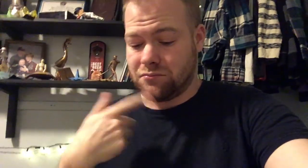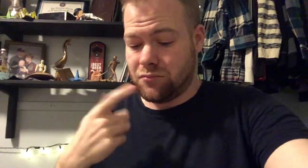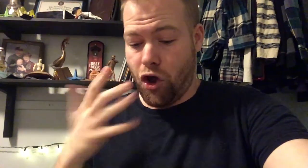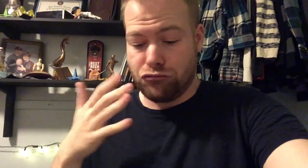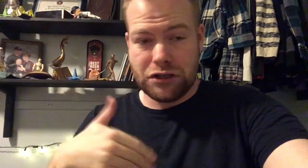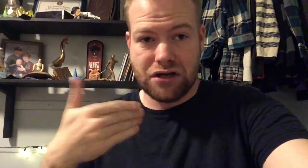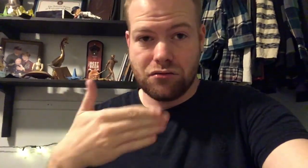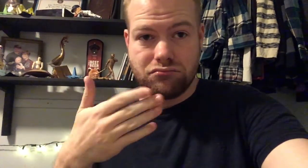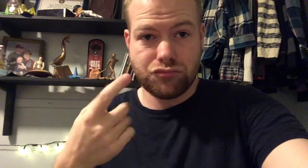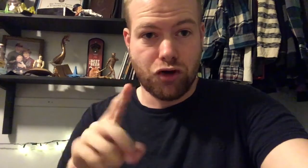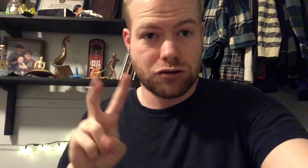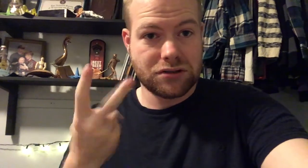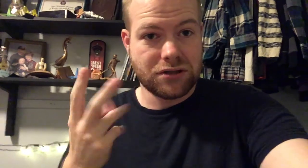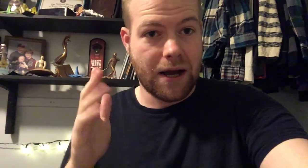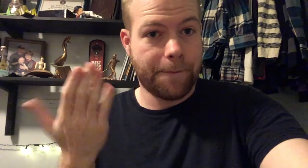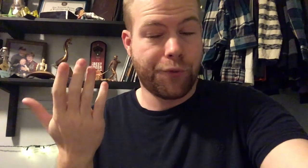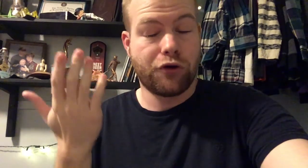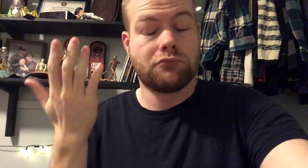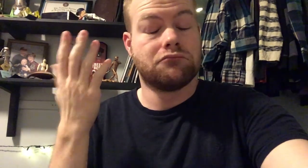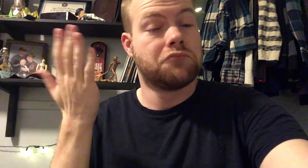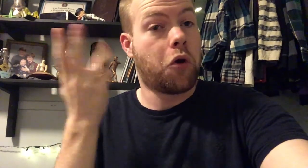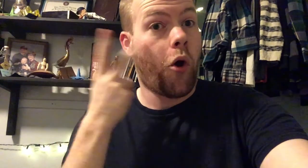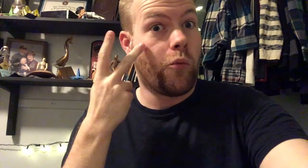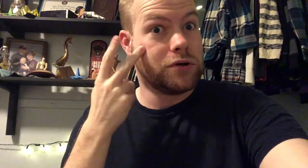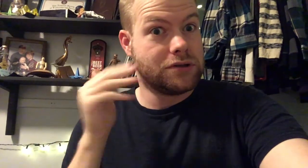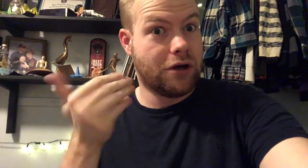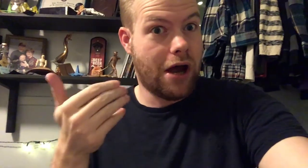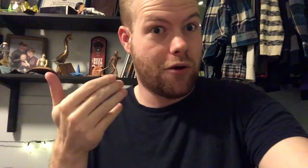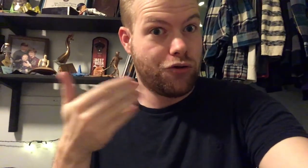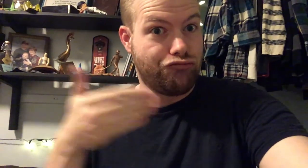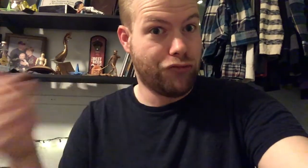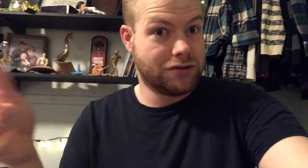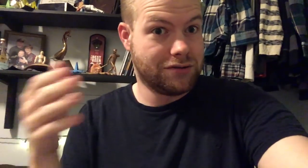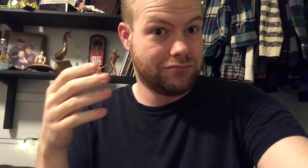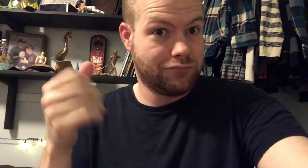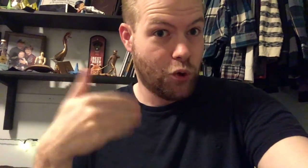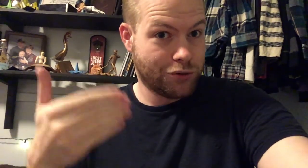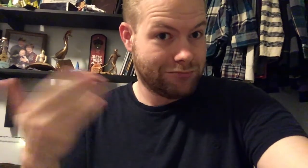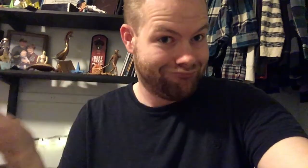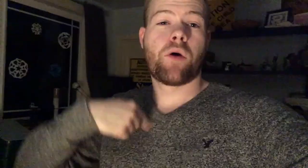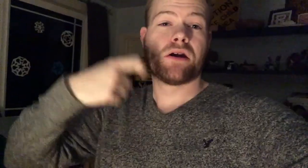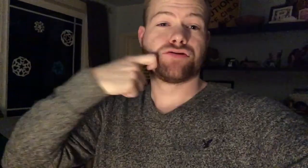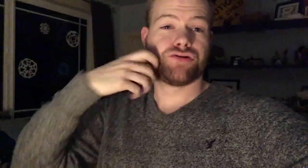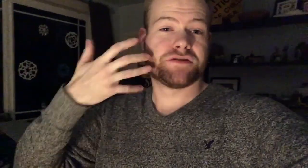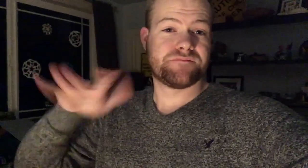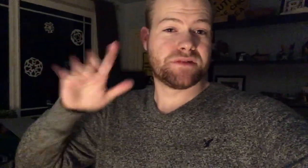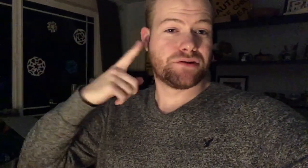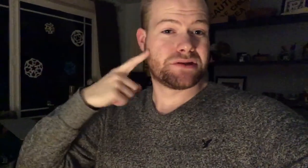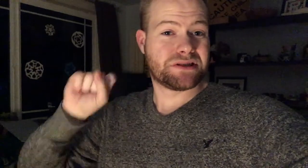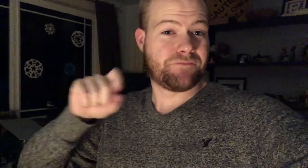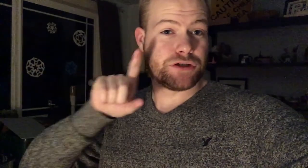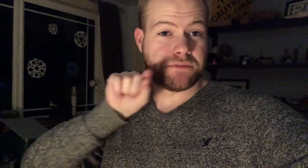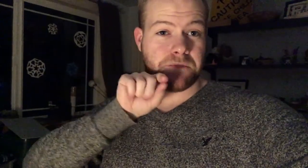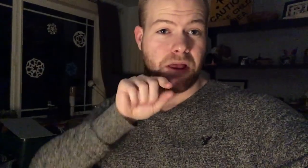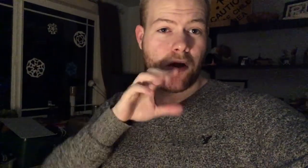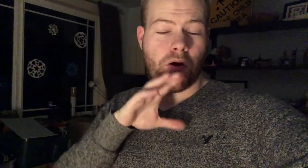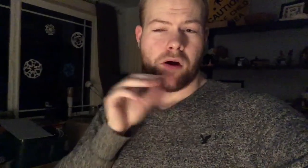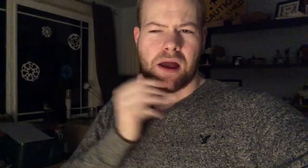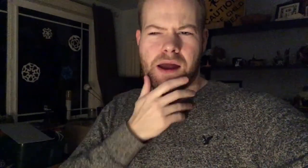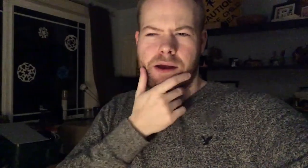I'm already starting the second book, so we'll see how the rest goes. I just finished Silver Sparrow and...